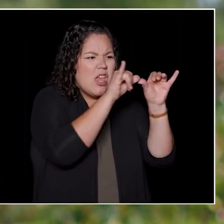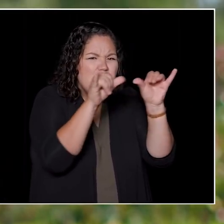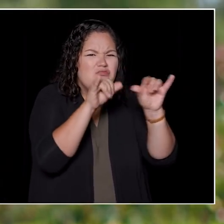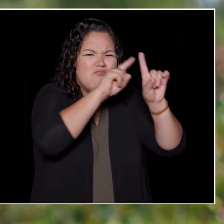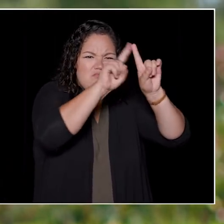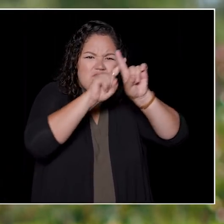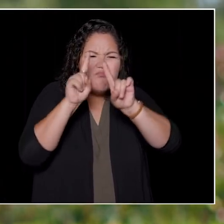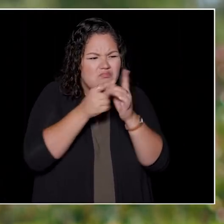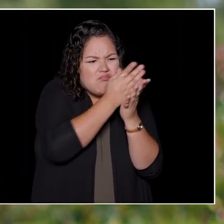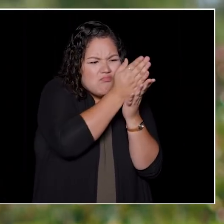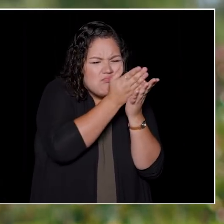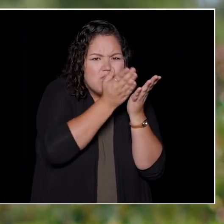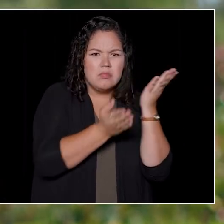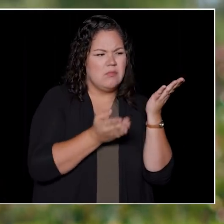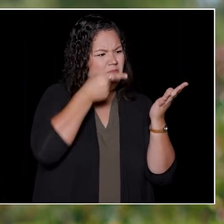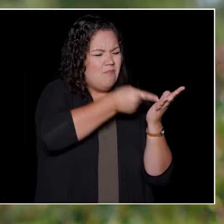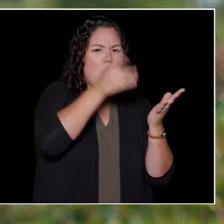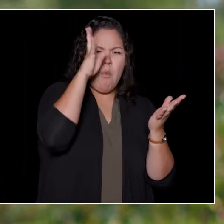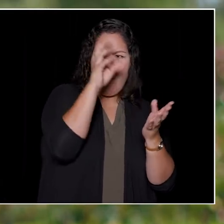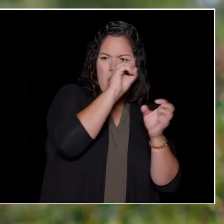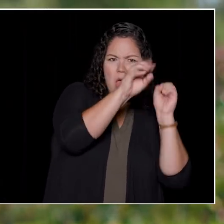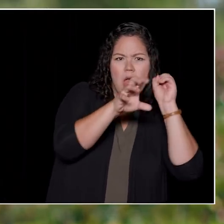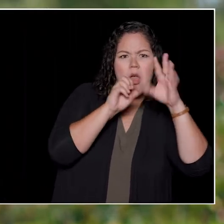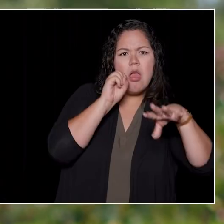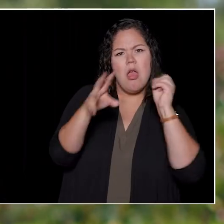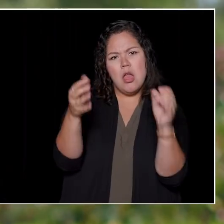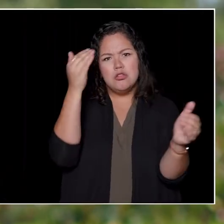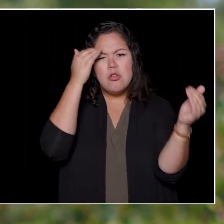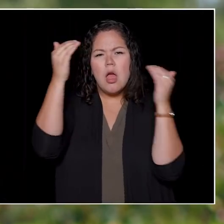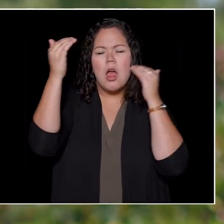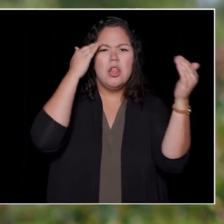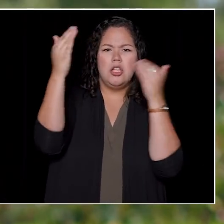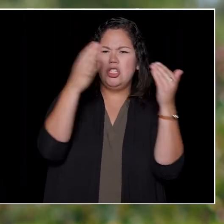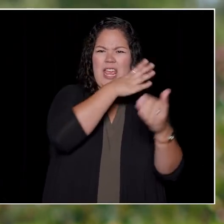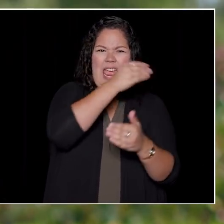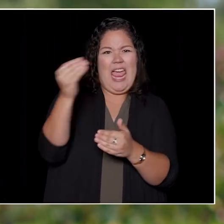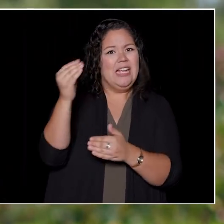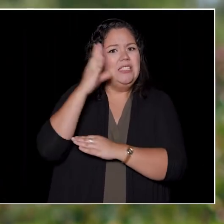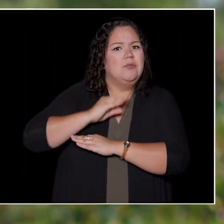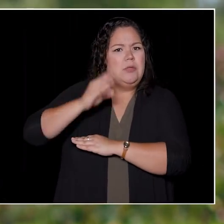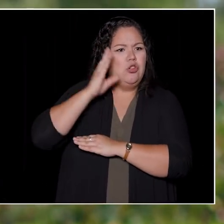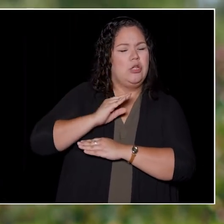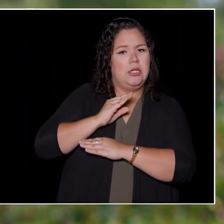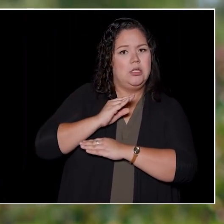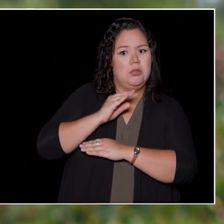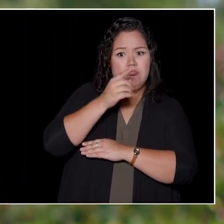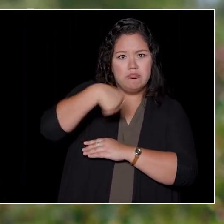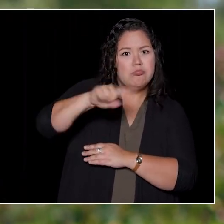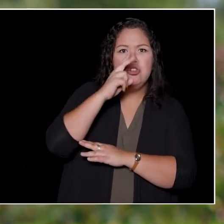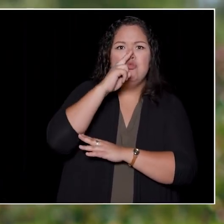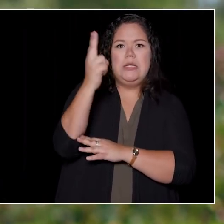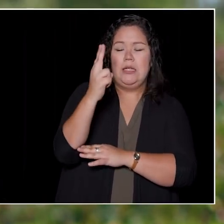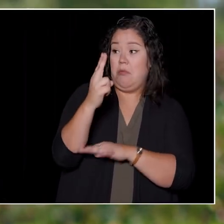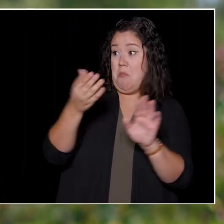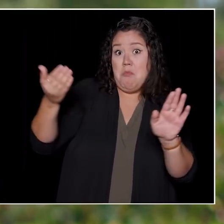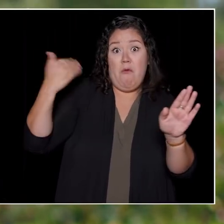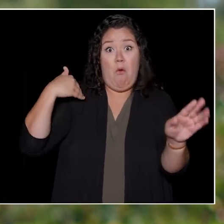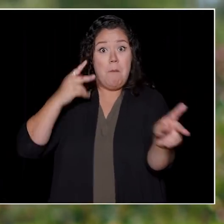You will be equipped with perspectives and knowledge that previous generations did not have access to.